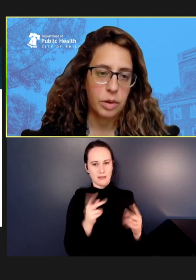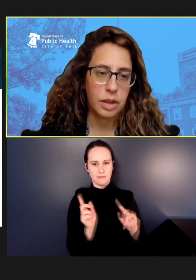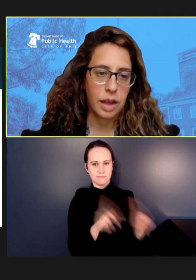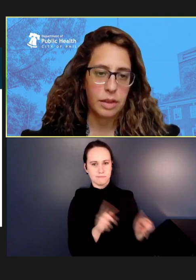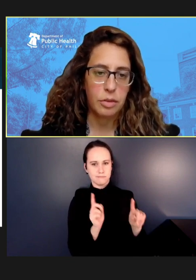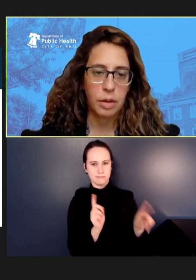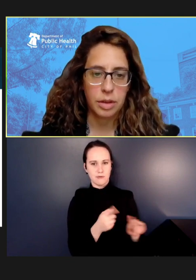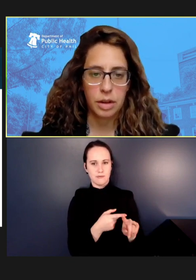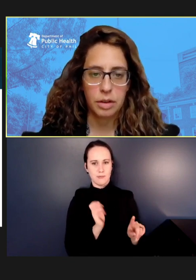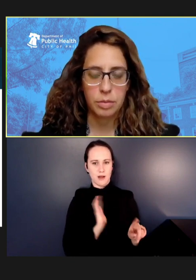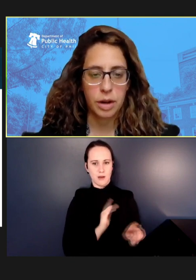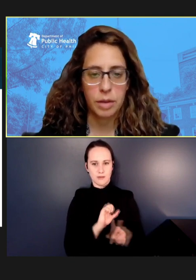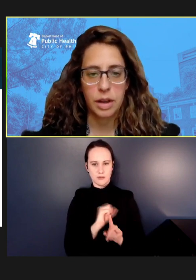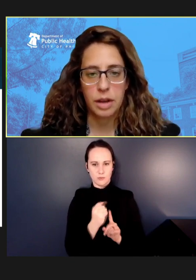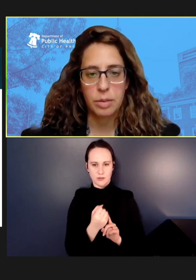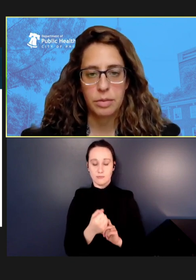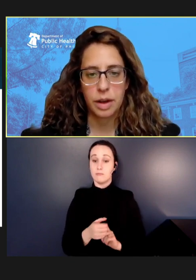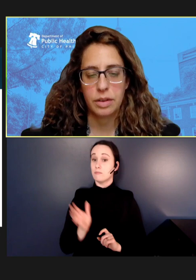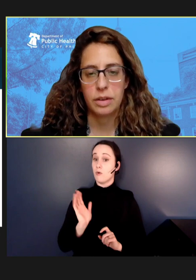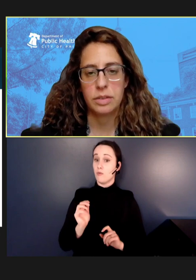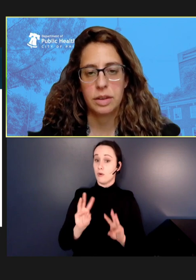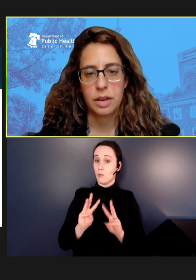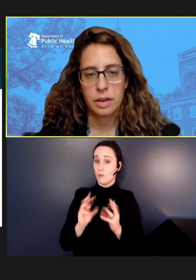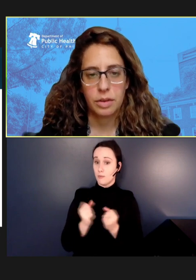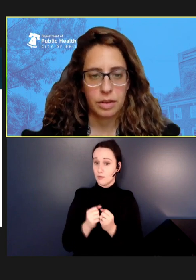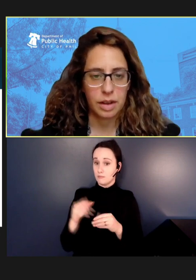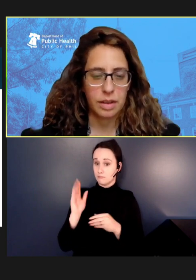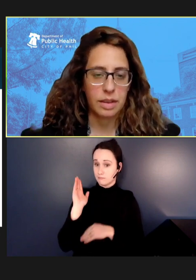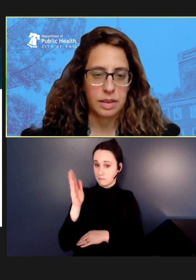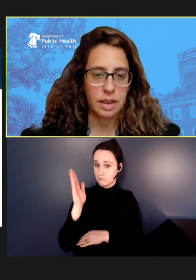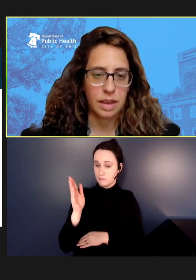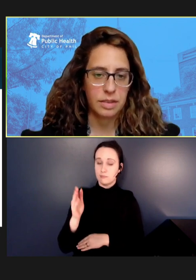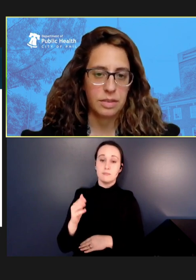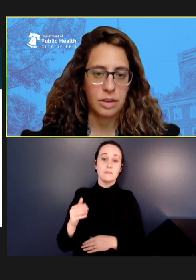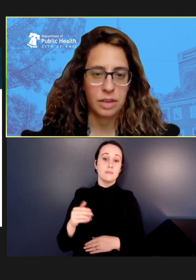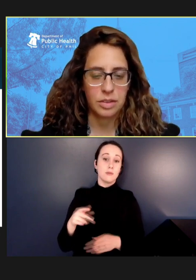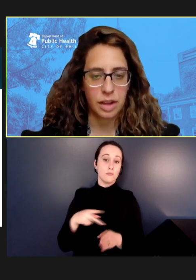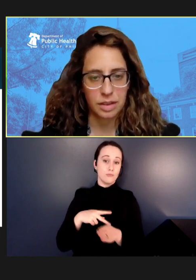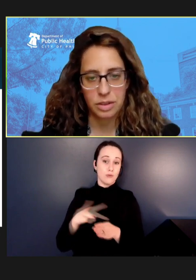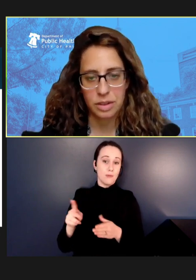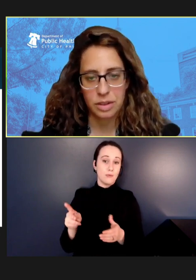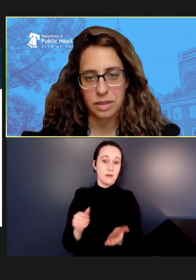We had a webinar with primary care providers. We recognized that they had unique challenges. They